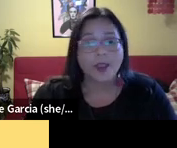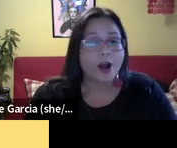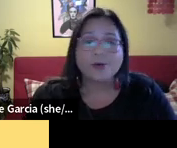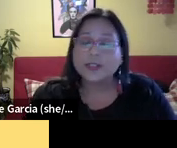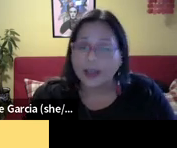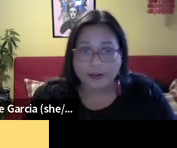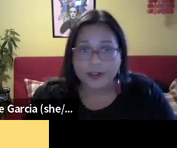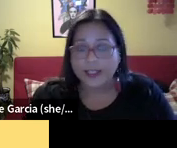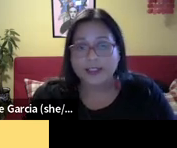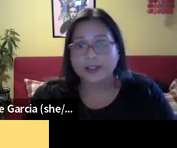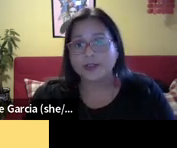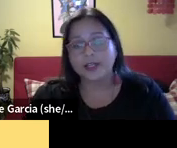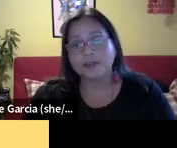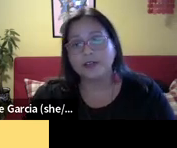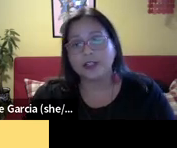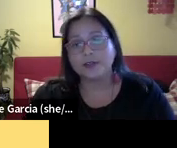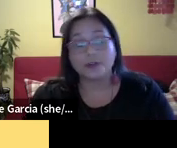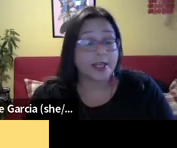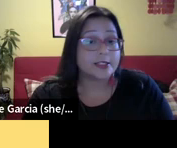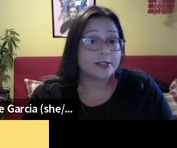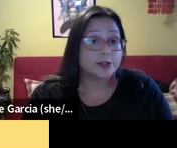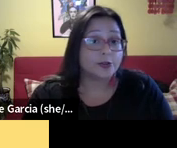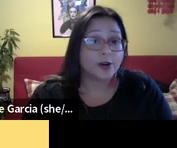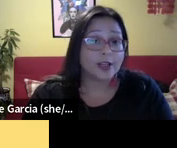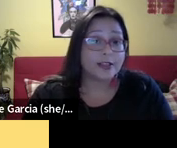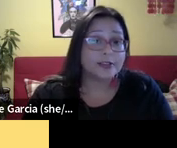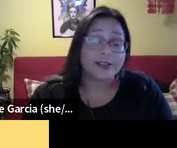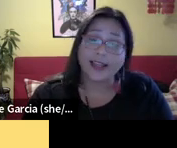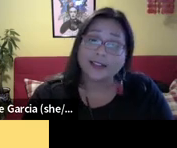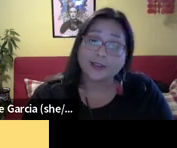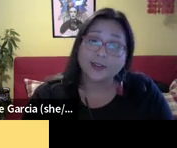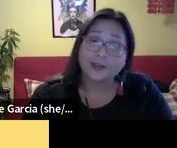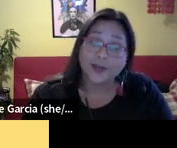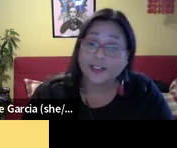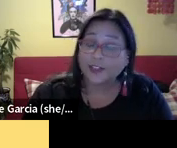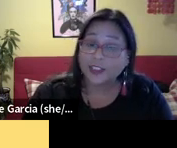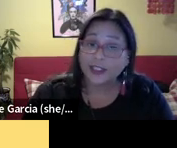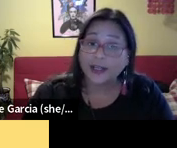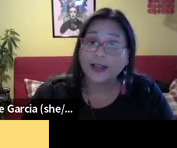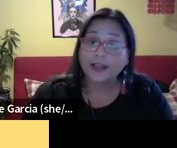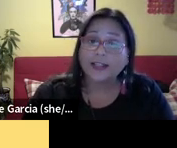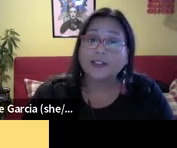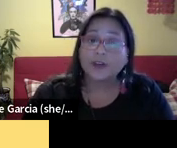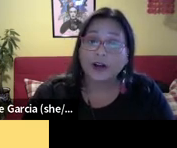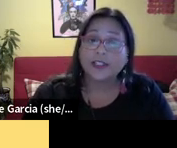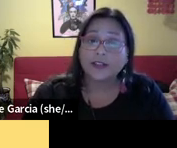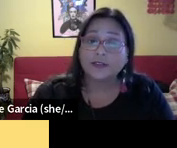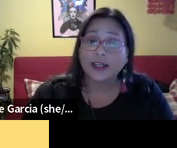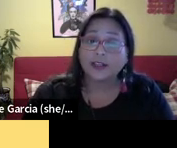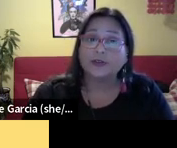Dobbs, ACLU National and state affiliates took legal action to fight abortion bans in 11 states. Other important, work has been occurring to support abortion rights, And just the first week following Dobs, Aclu, National and State affiliates took legal action to fight aortion bands in 11 States almost every aclu State affiliate from aclu of Oregon to the Indeed, almost every ACLU state affiliate -- from ACLU of Oregon